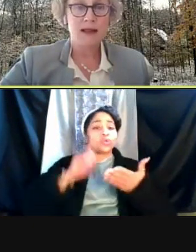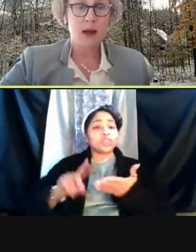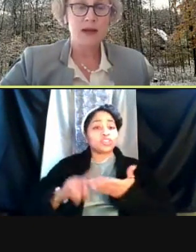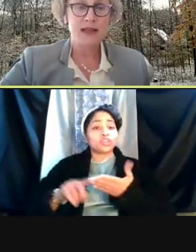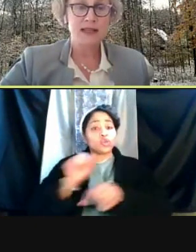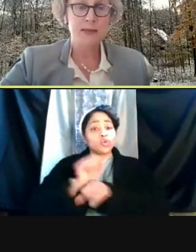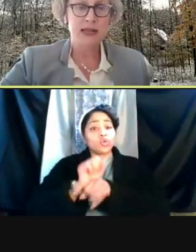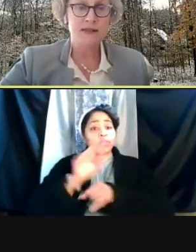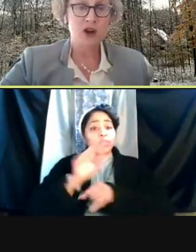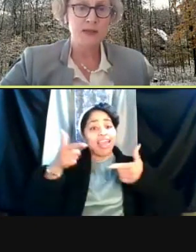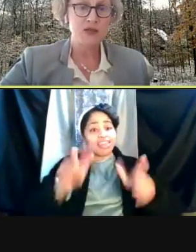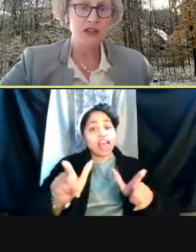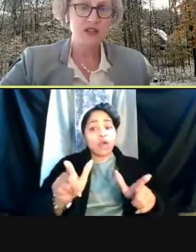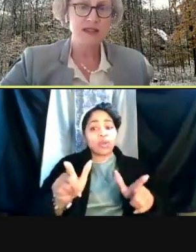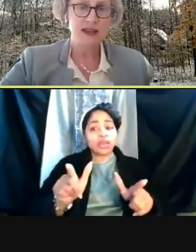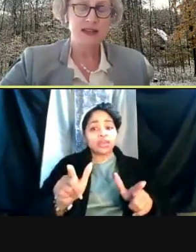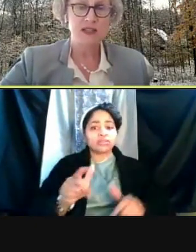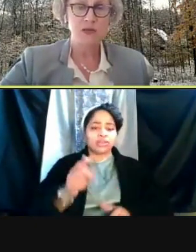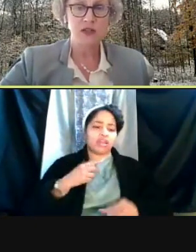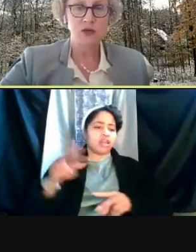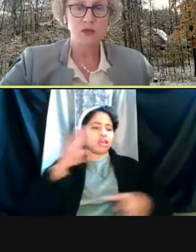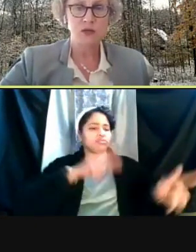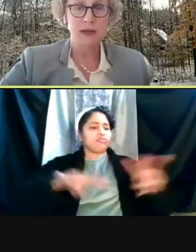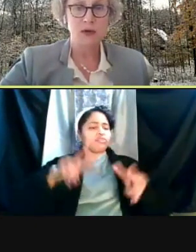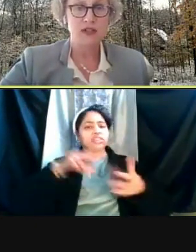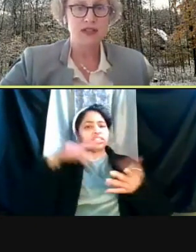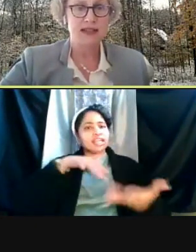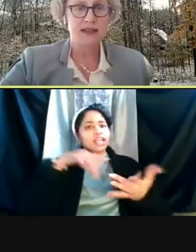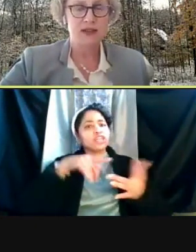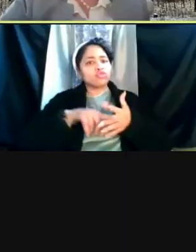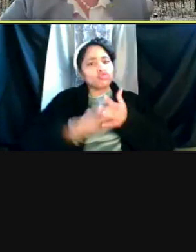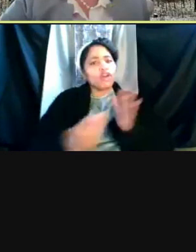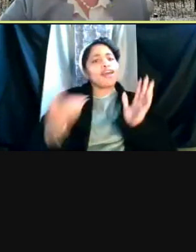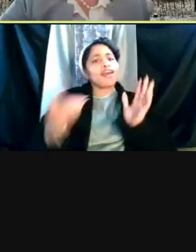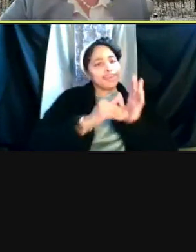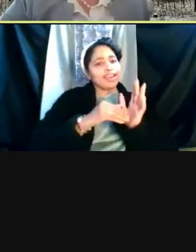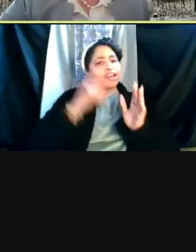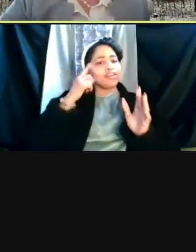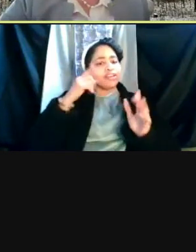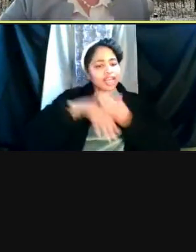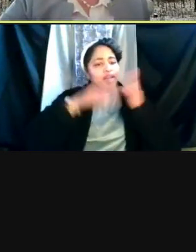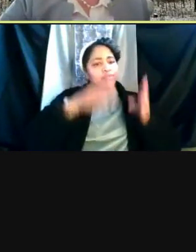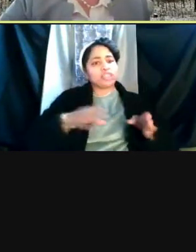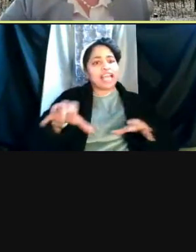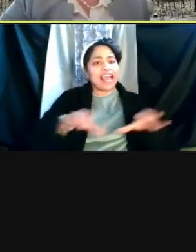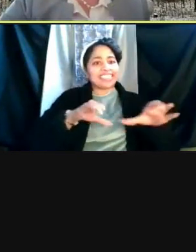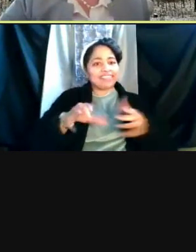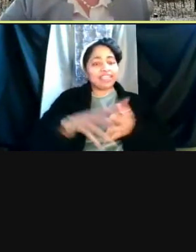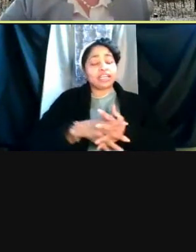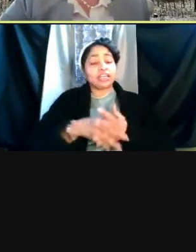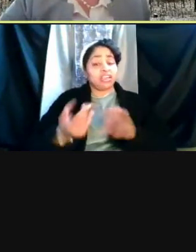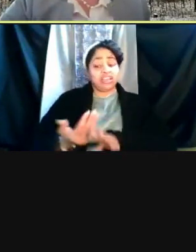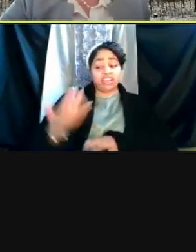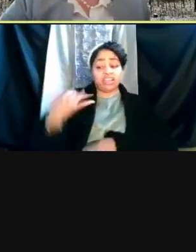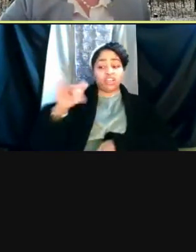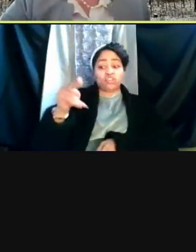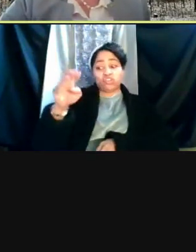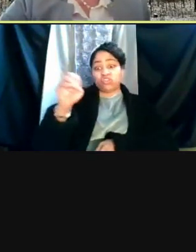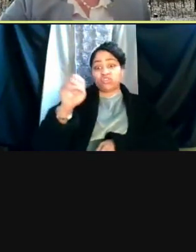by allowing a subset of our observational studies to resume in-person activity. Back in June, which seems like a really long time ago now,